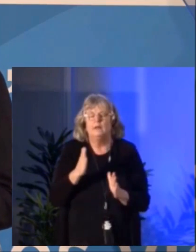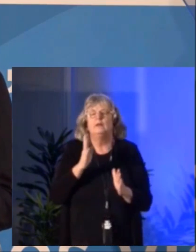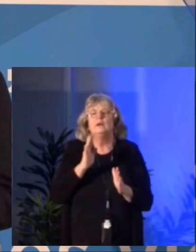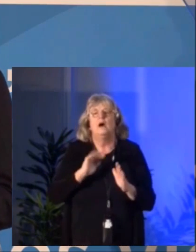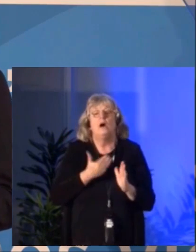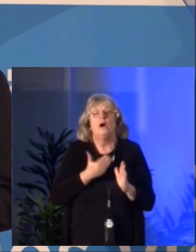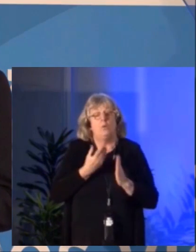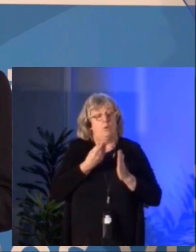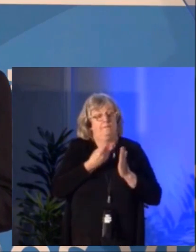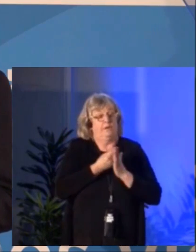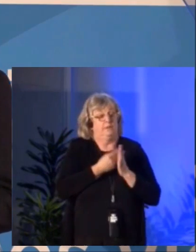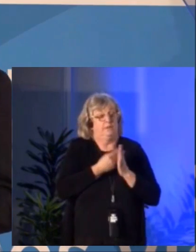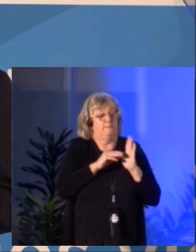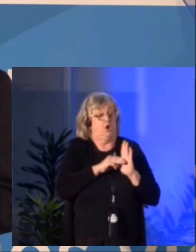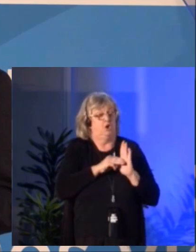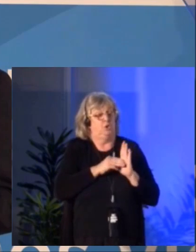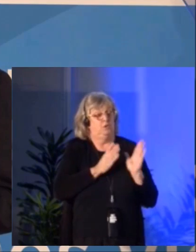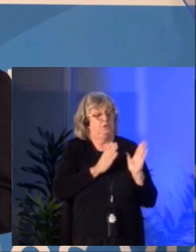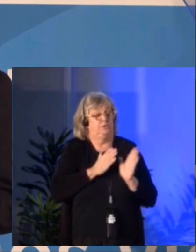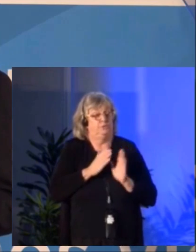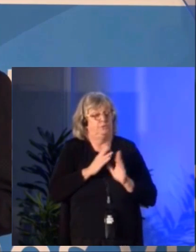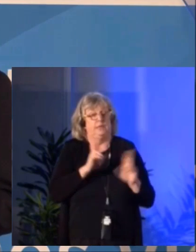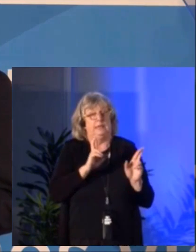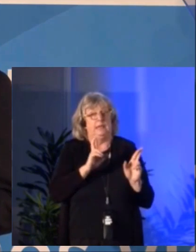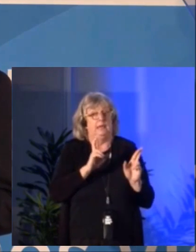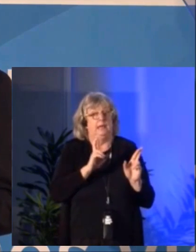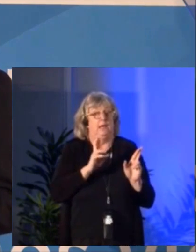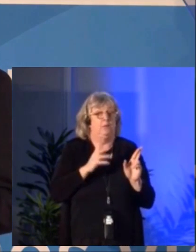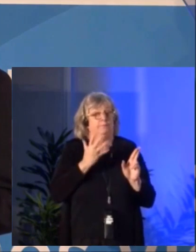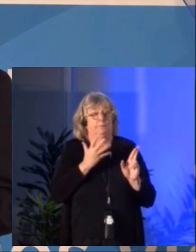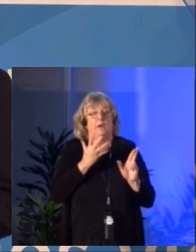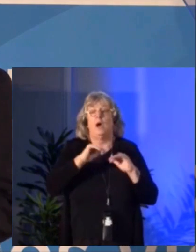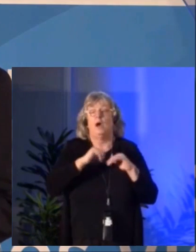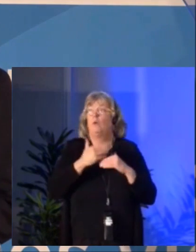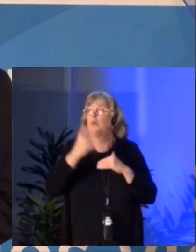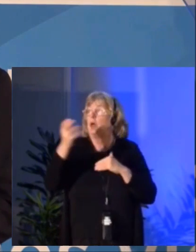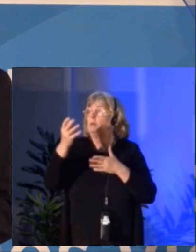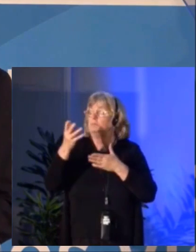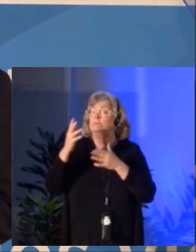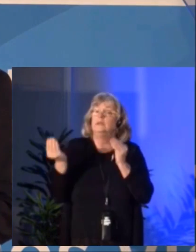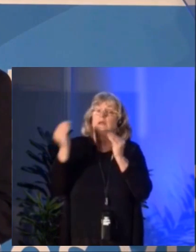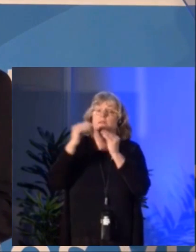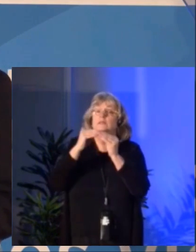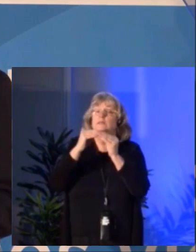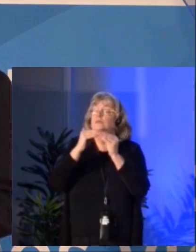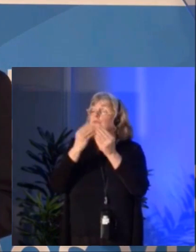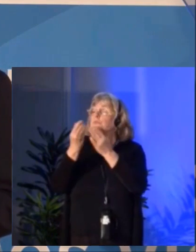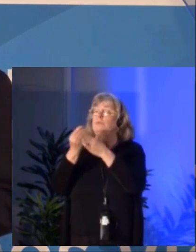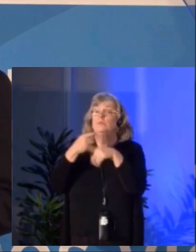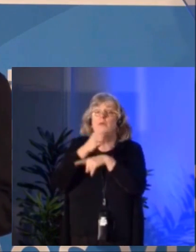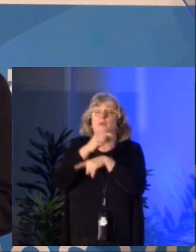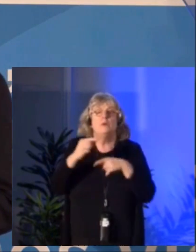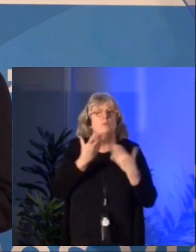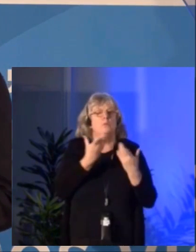The design of our new funding model was well underway and we were ready to plan how we would invest these additional